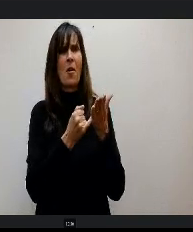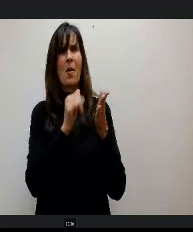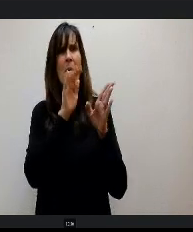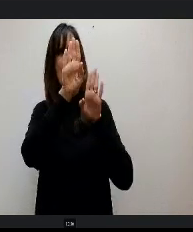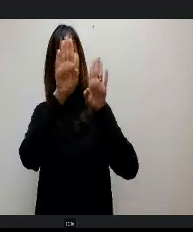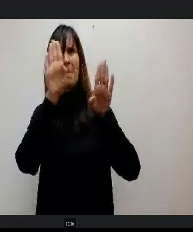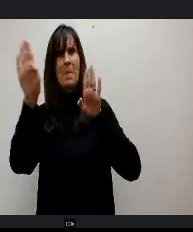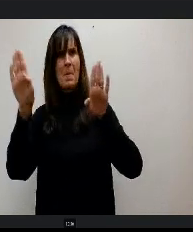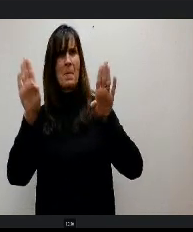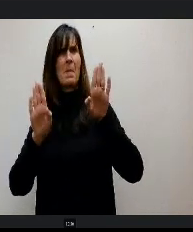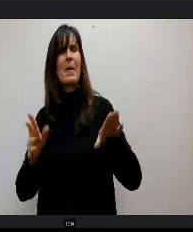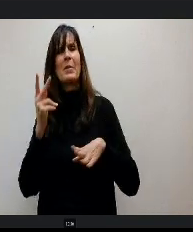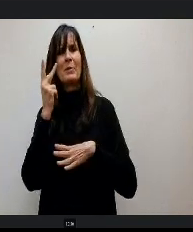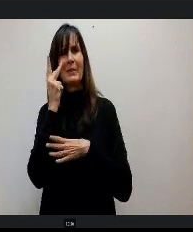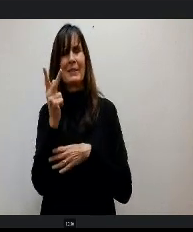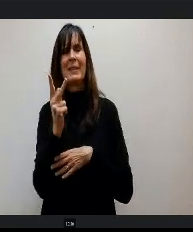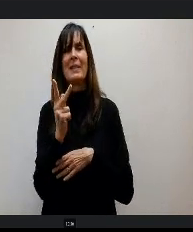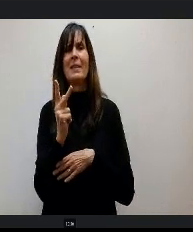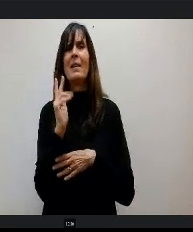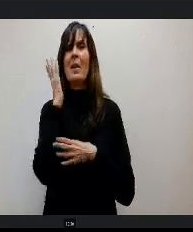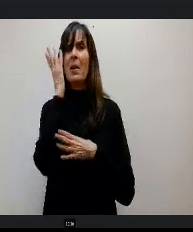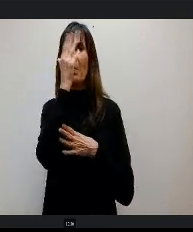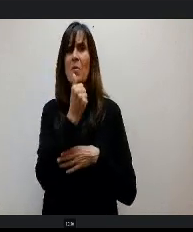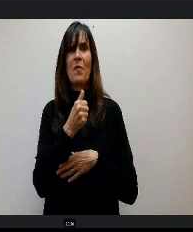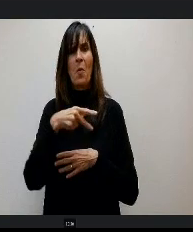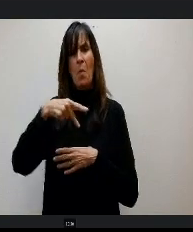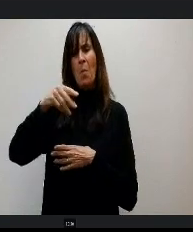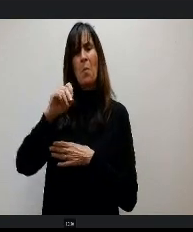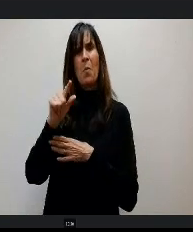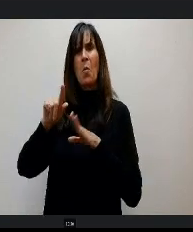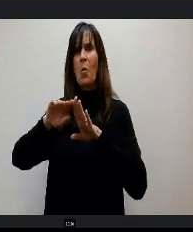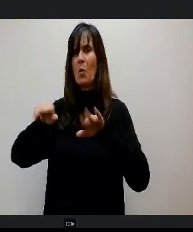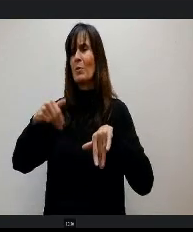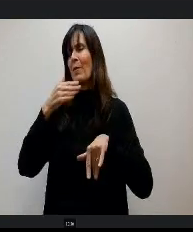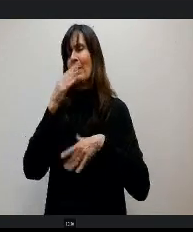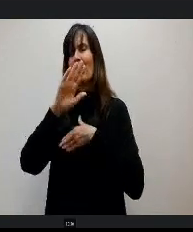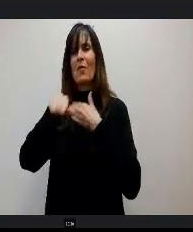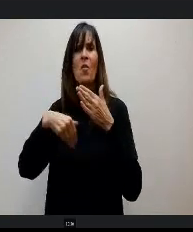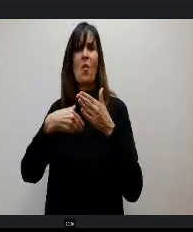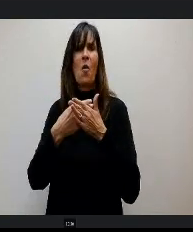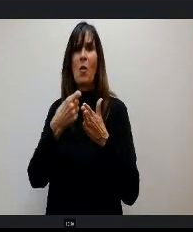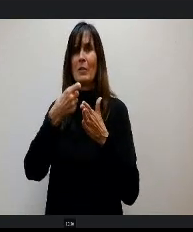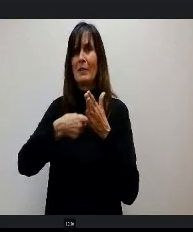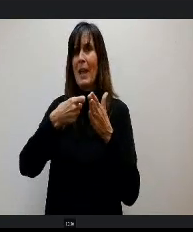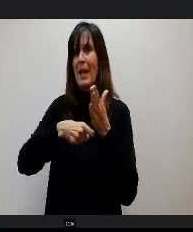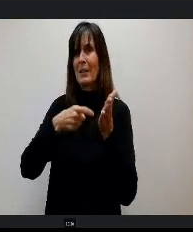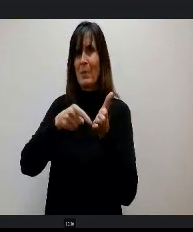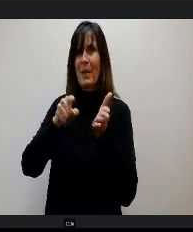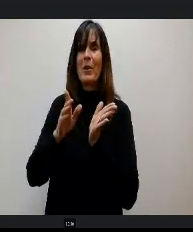And it really is a beautiful pool. So again, thank you to all of our taxpayers for approving that bond because